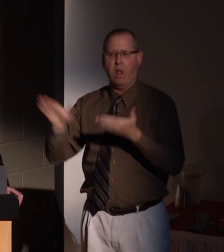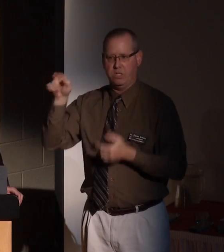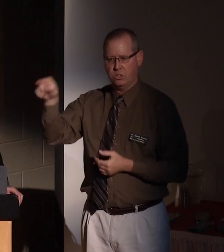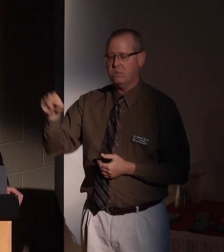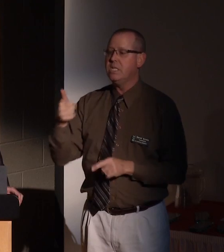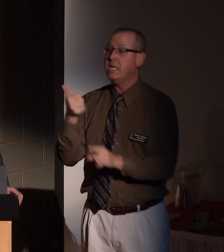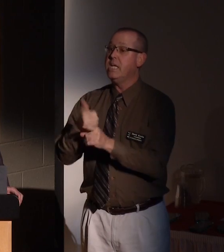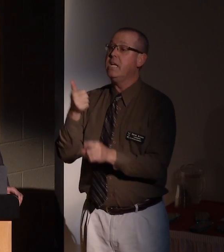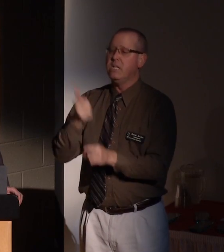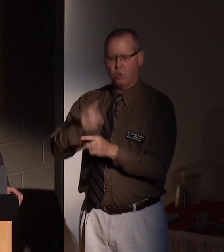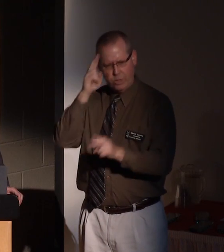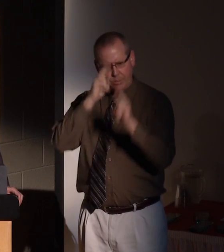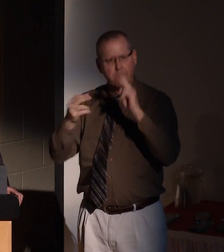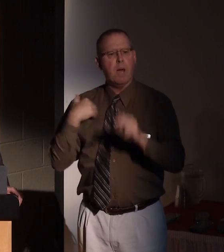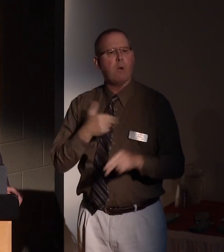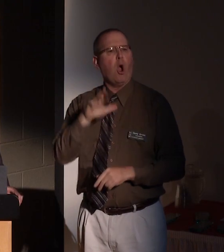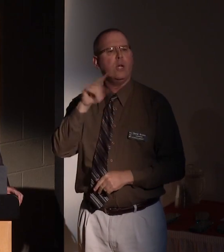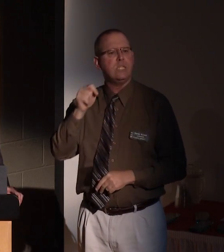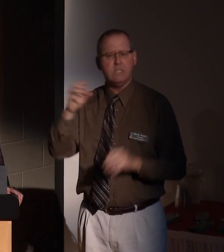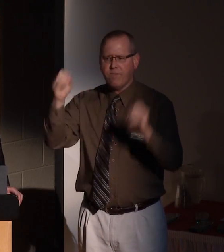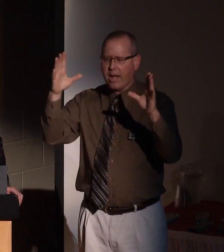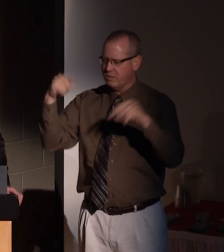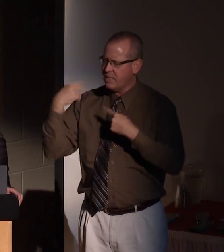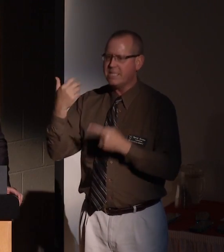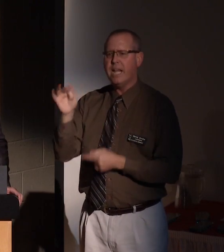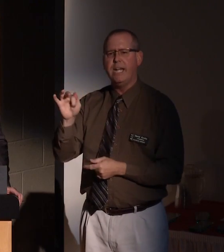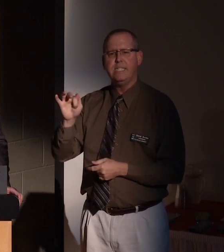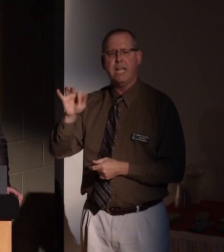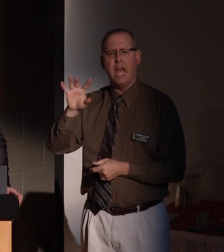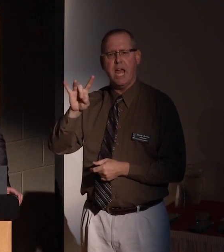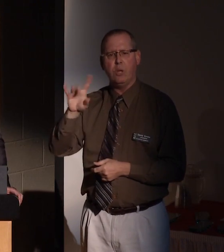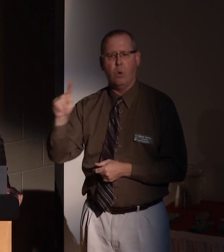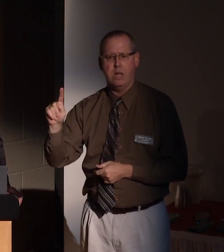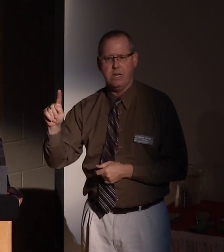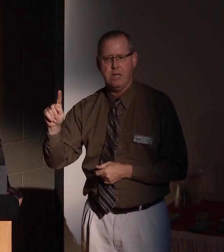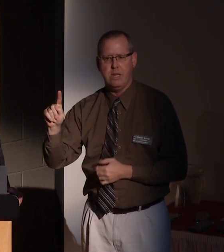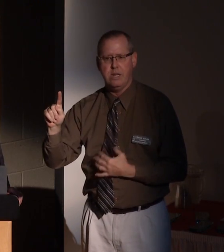He has been a respected member of RIT's faculty since 1981.